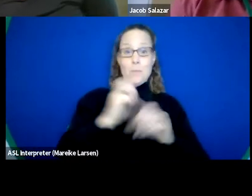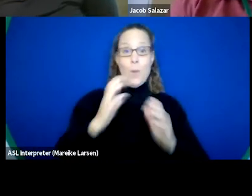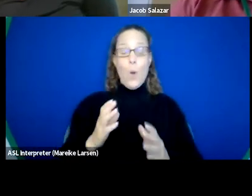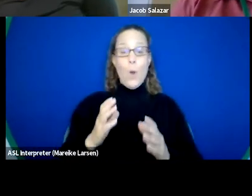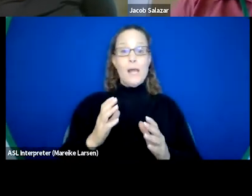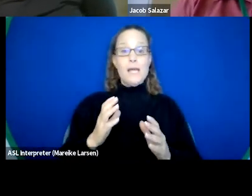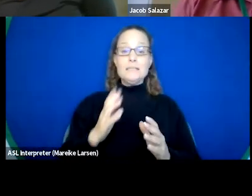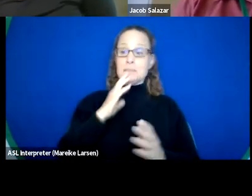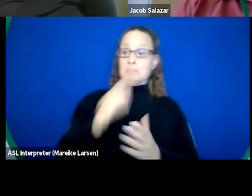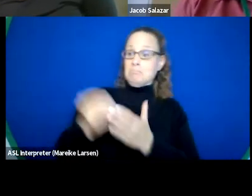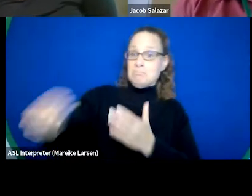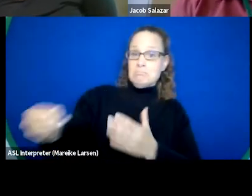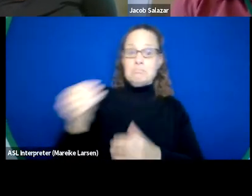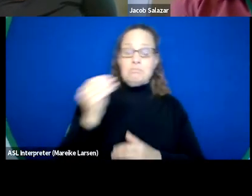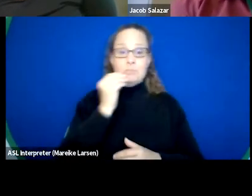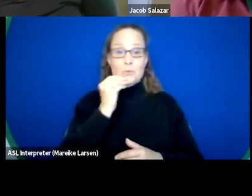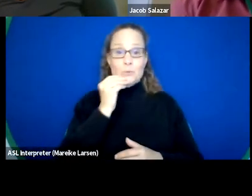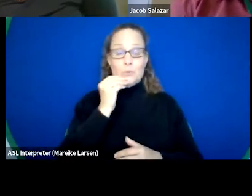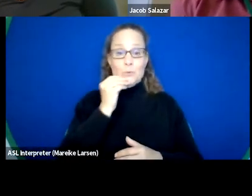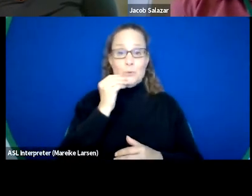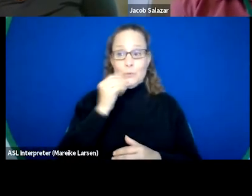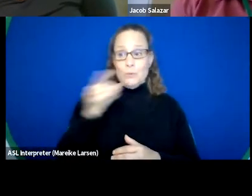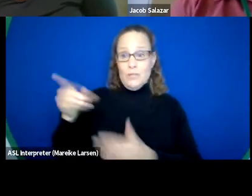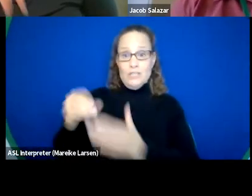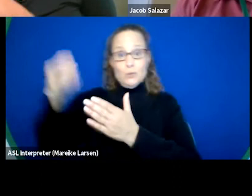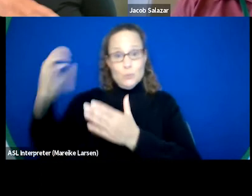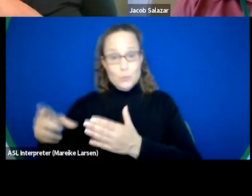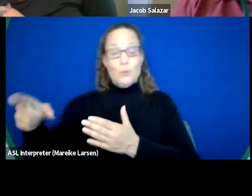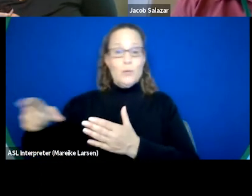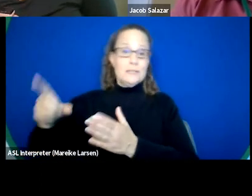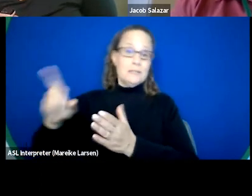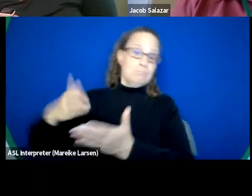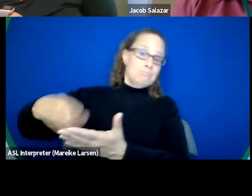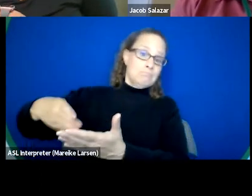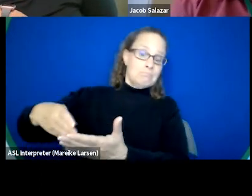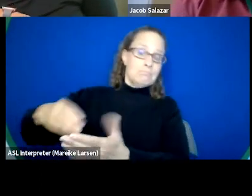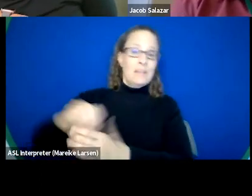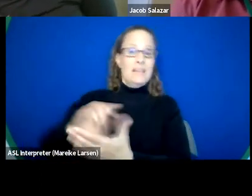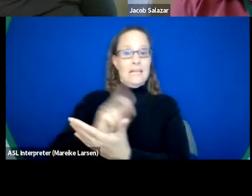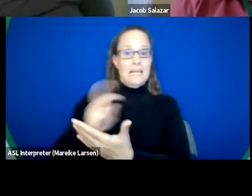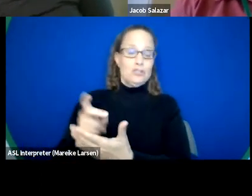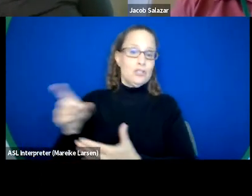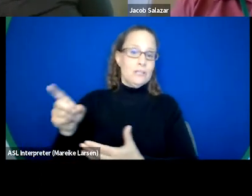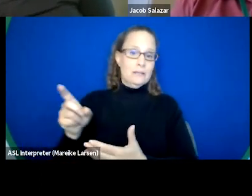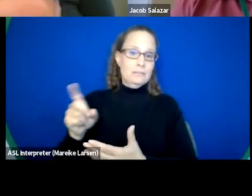to purchase food that students would make in the kitchen that we actually have onsite at our agency.